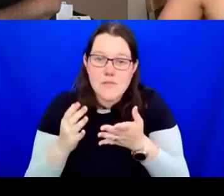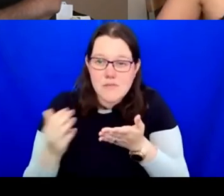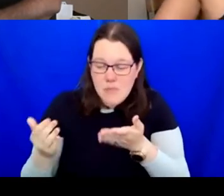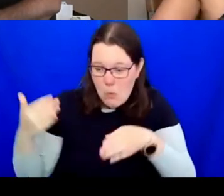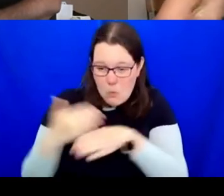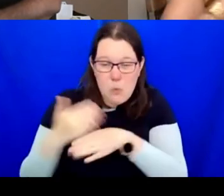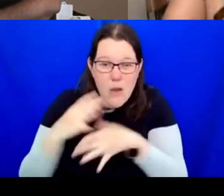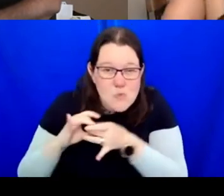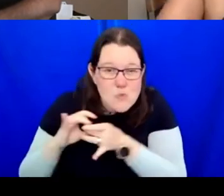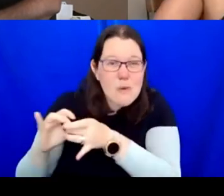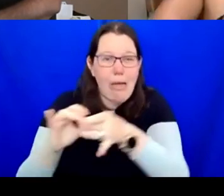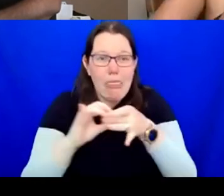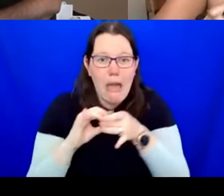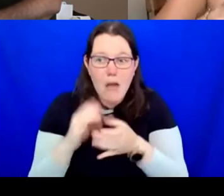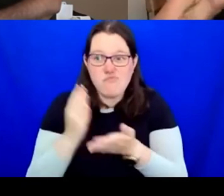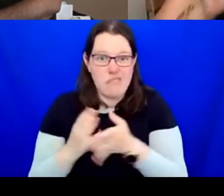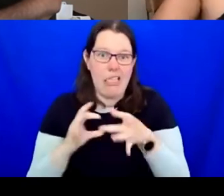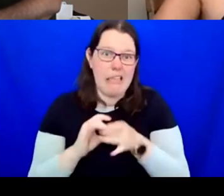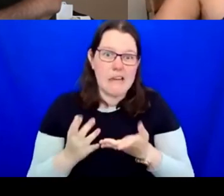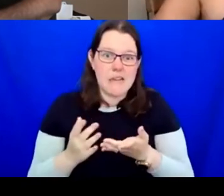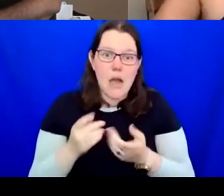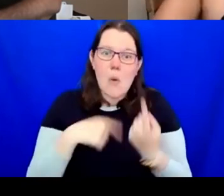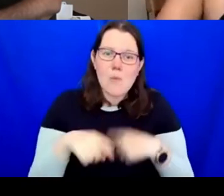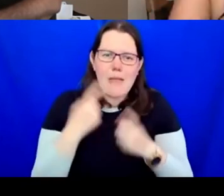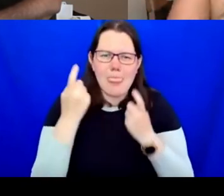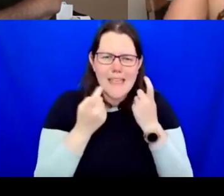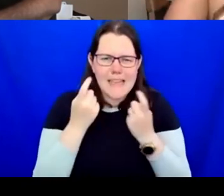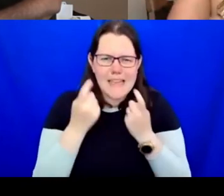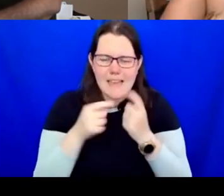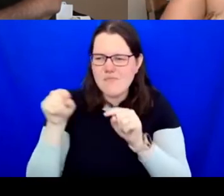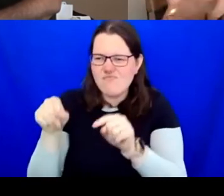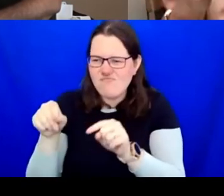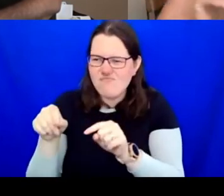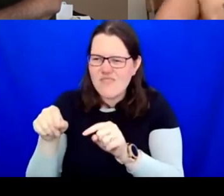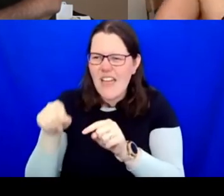let's collaborate with this community group, let's bring in the brown, Black and disabled people